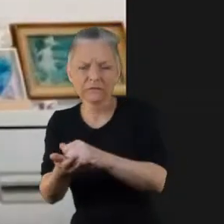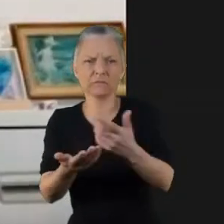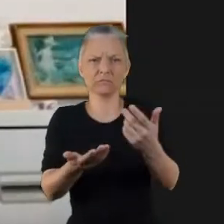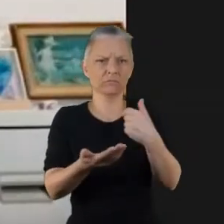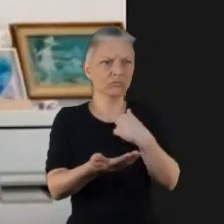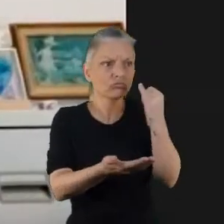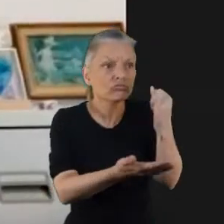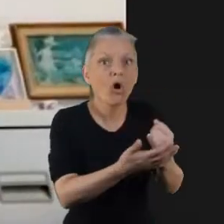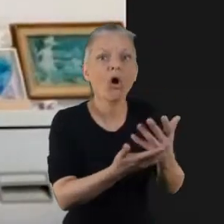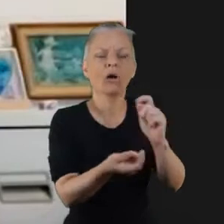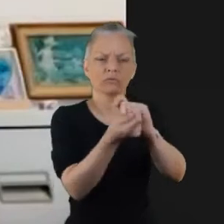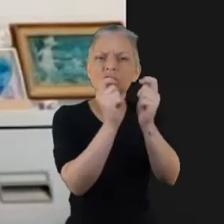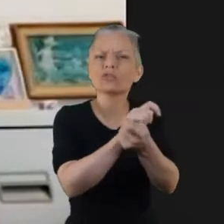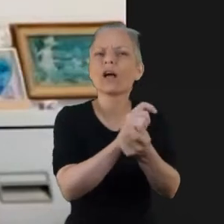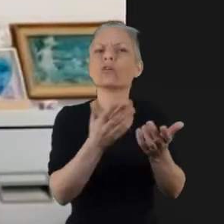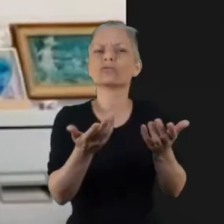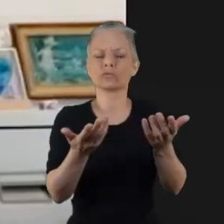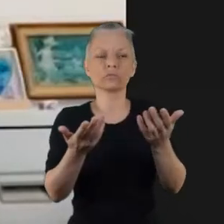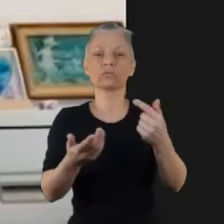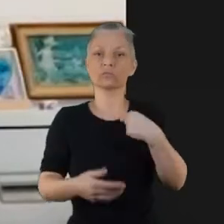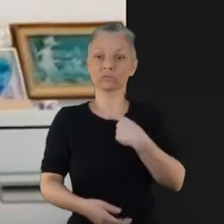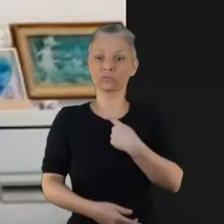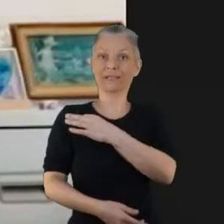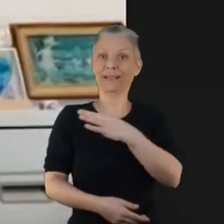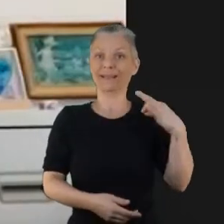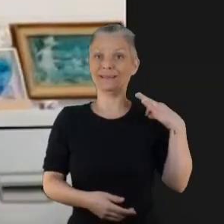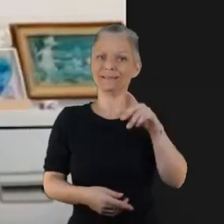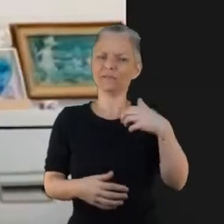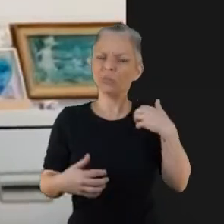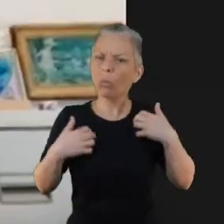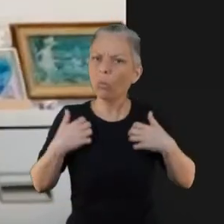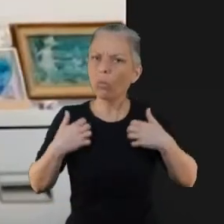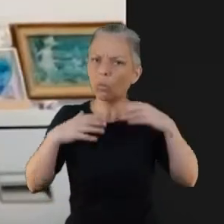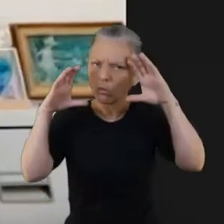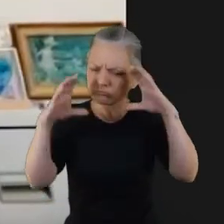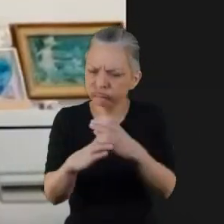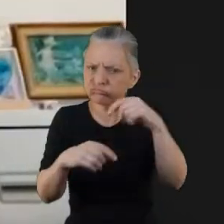way. I think to hear you know from the person who's receiving the service so that you know um